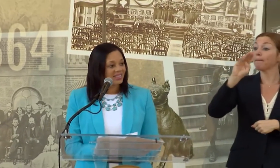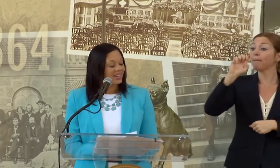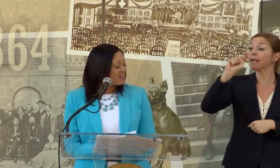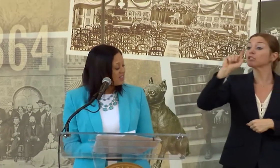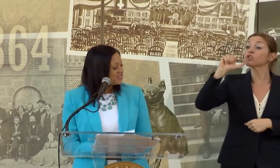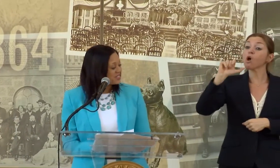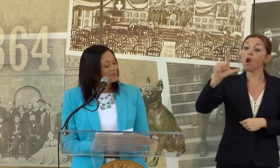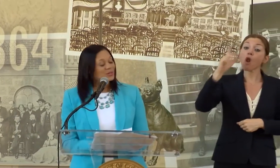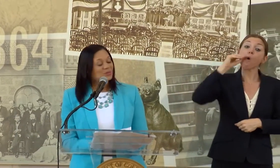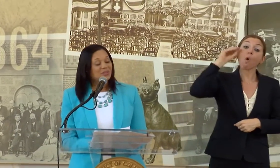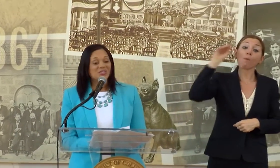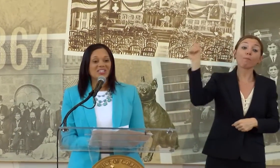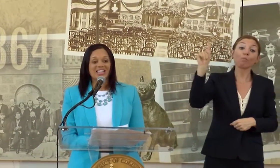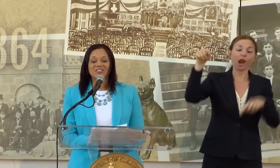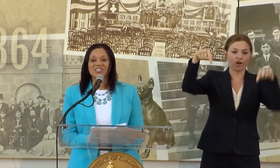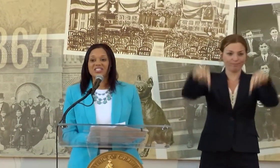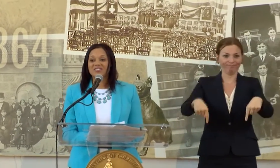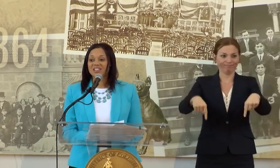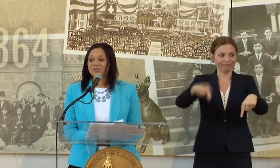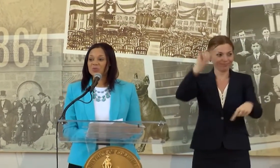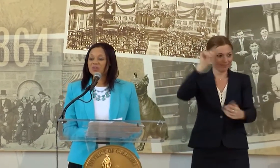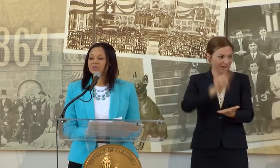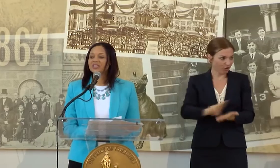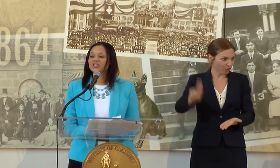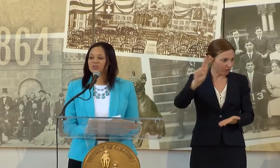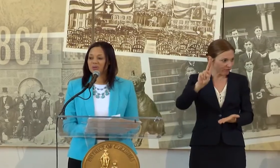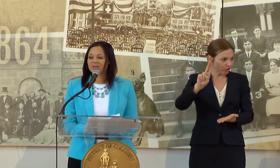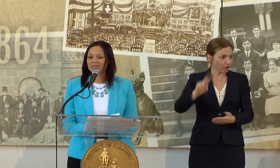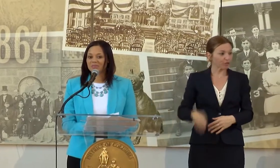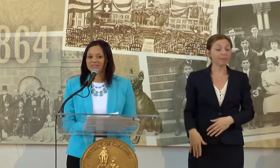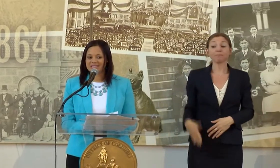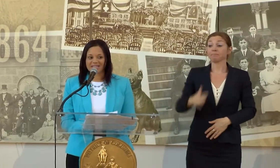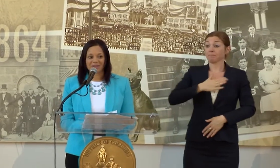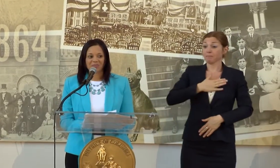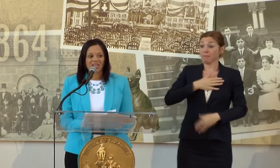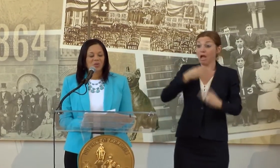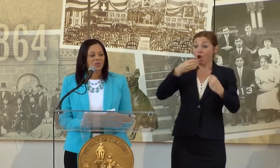AT THE OFFICE OF MOTION PICTURE AND TELEVISION DEVELOPMENT WE'VE BEEN EXTREMELY BUSY.